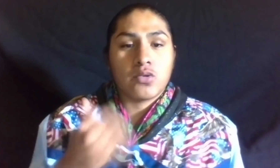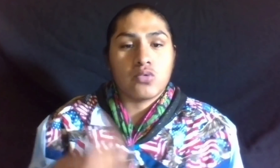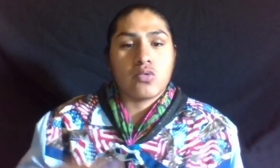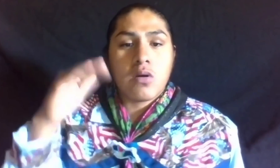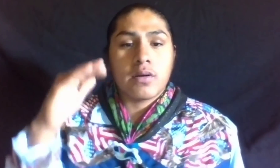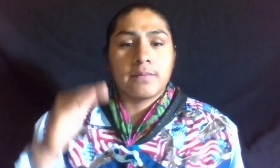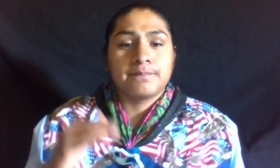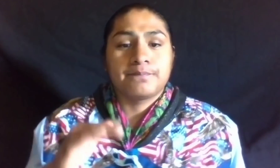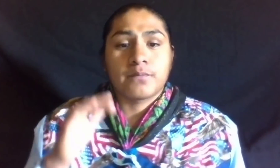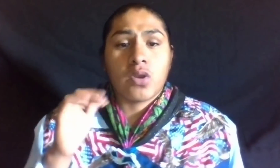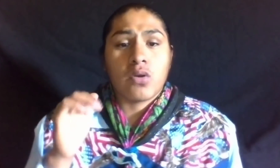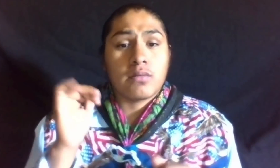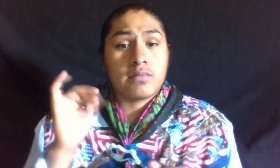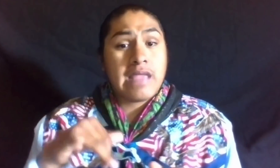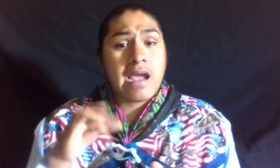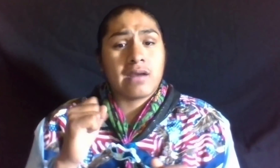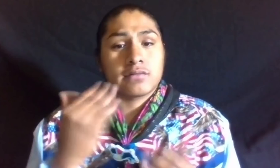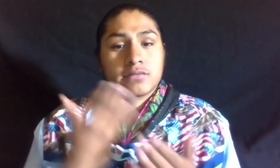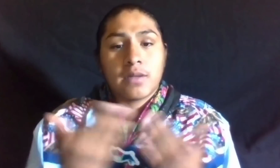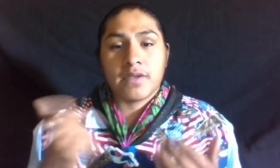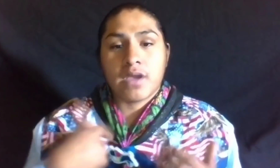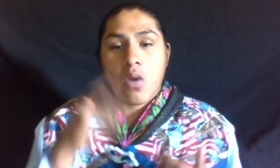THAT IS SOMETHING I WILL NOT FORGET ABOUT YOU